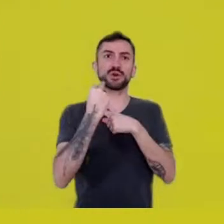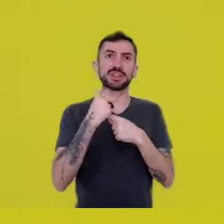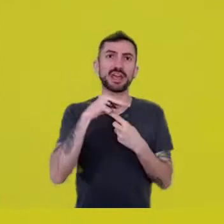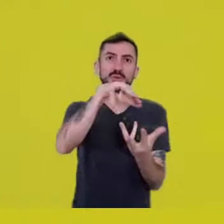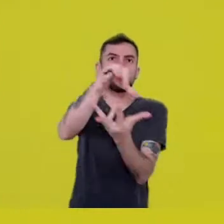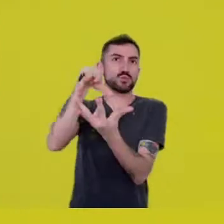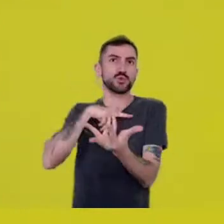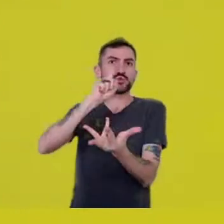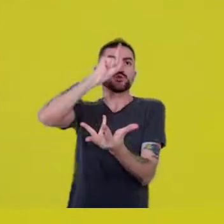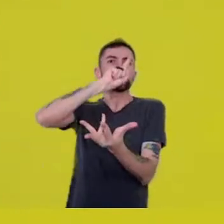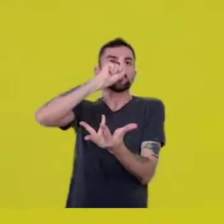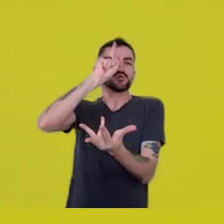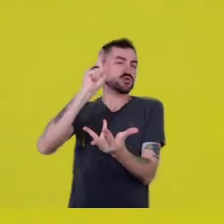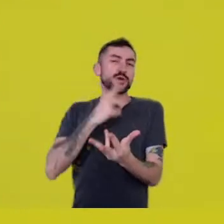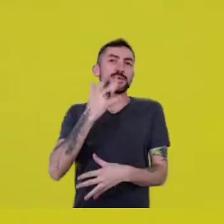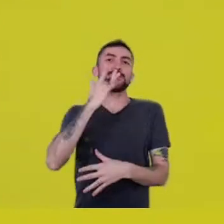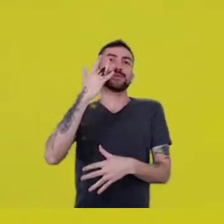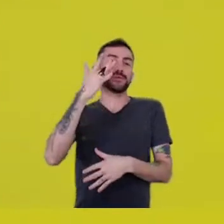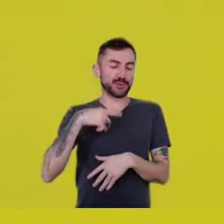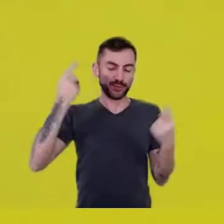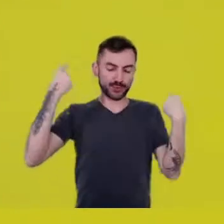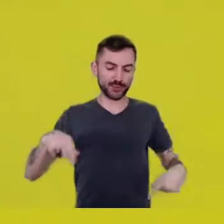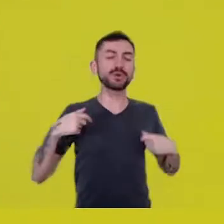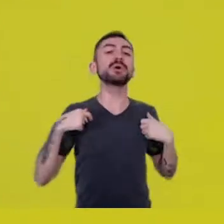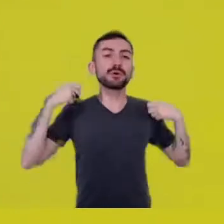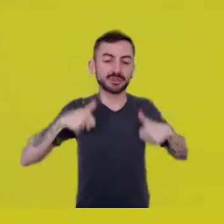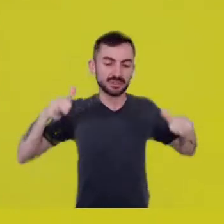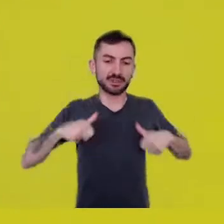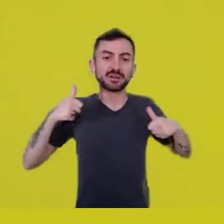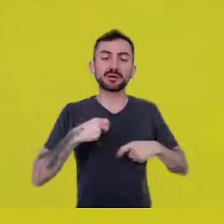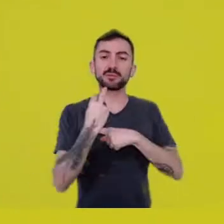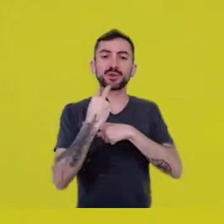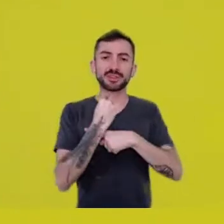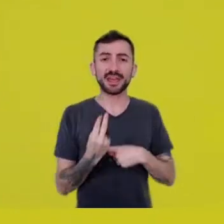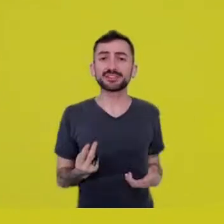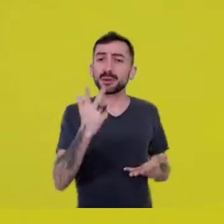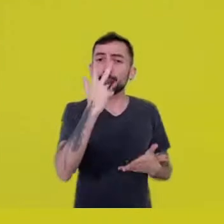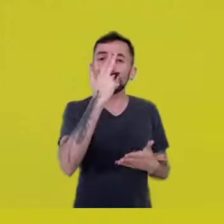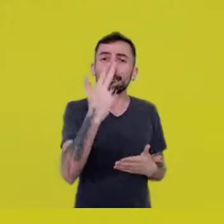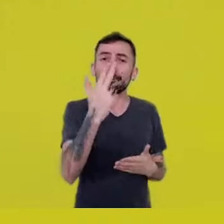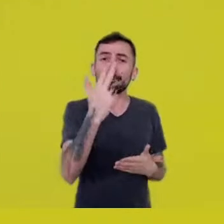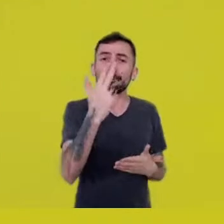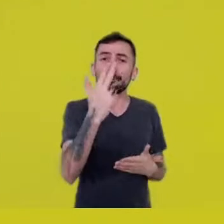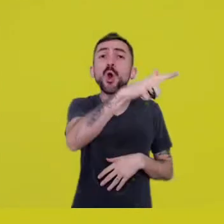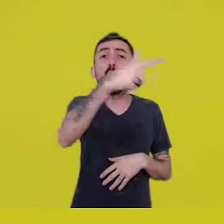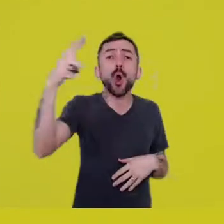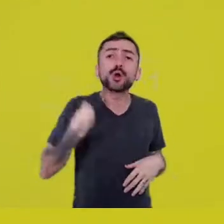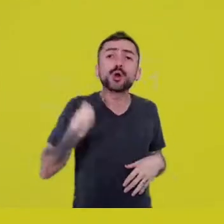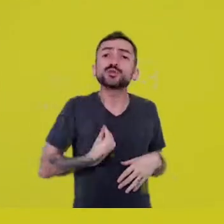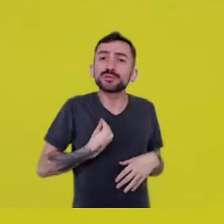in relation to the other beings, in relation to the world we call animal,